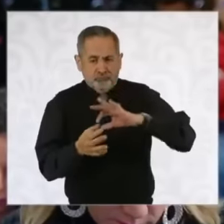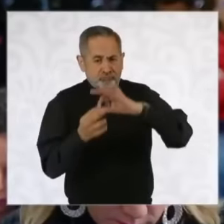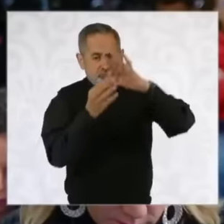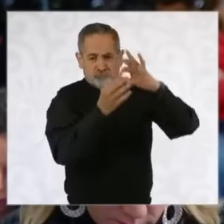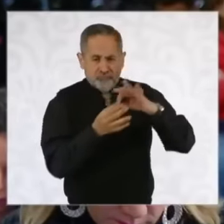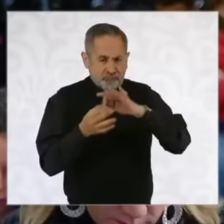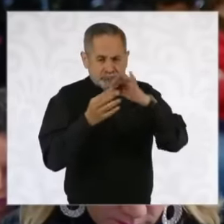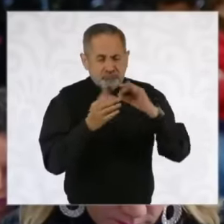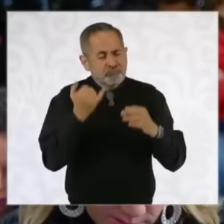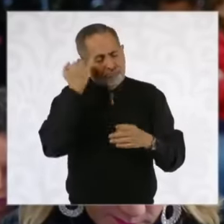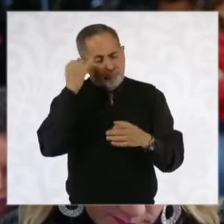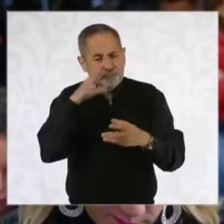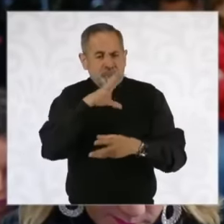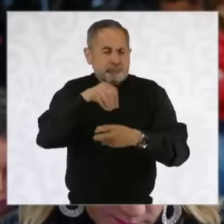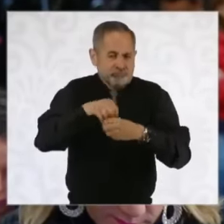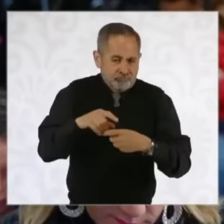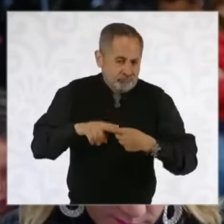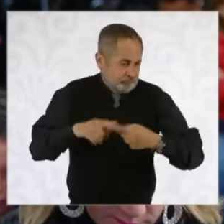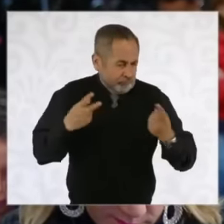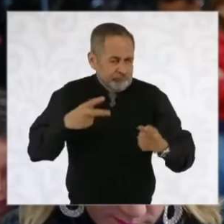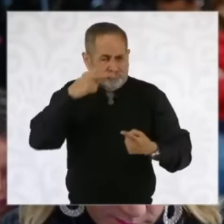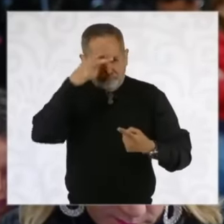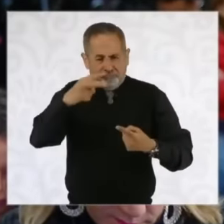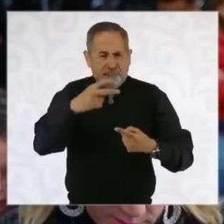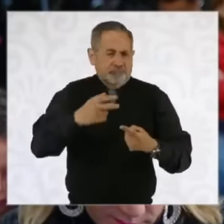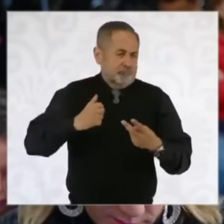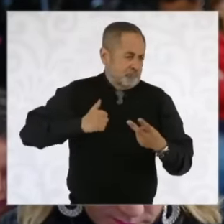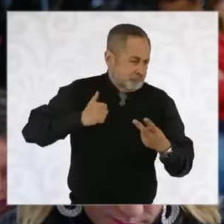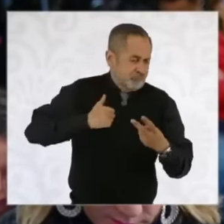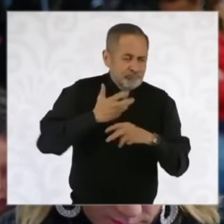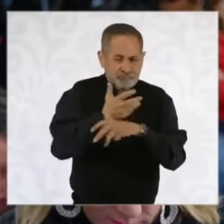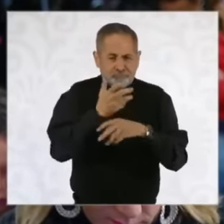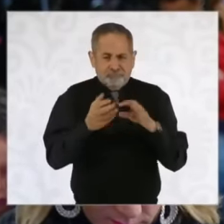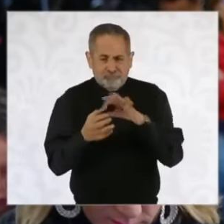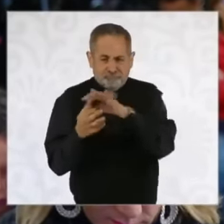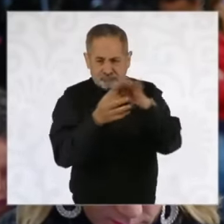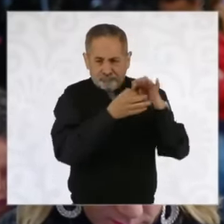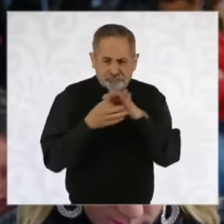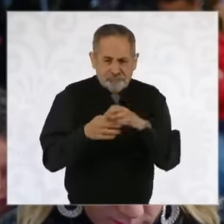vision includes of course the part of Mexico not This we are a country of northern hemisphere